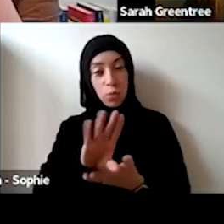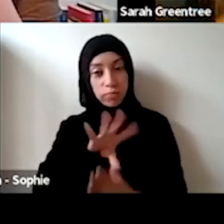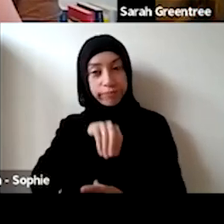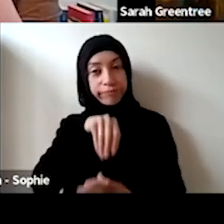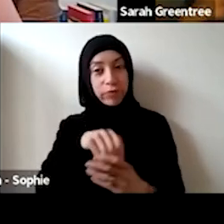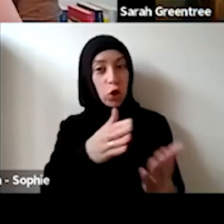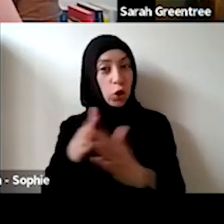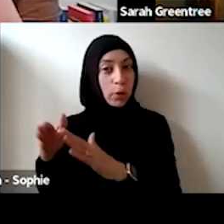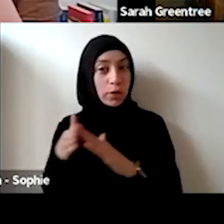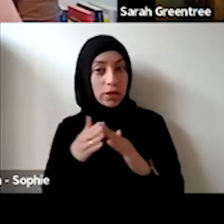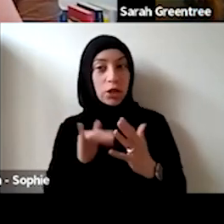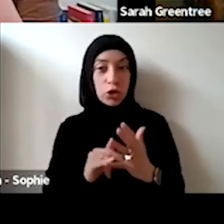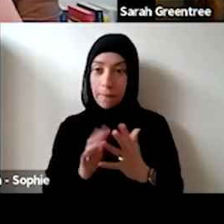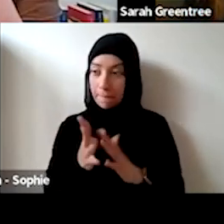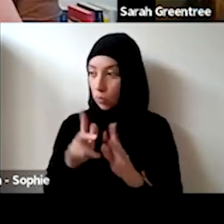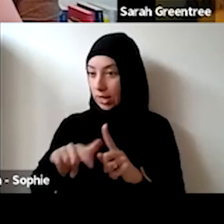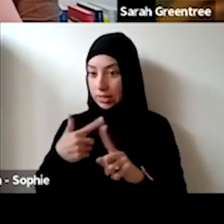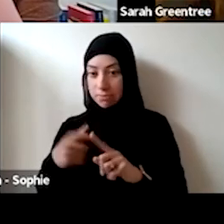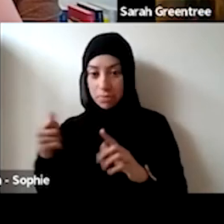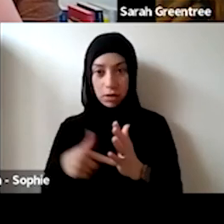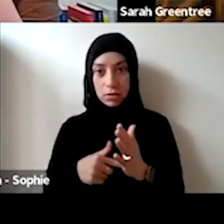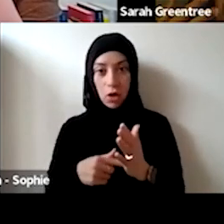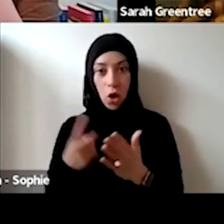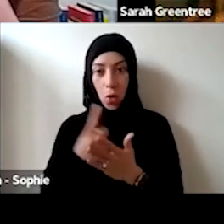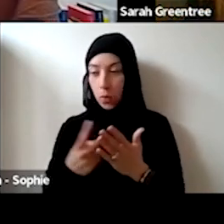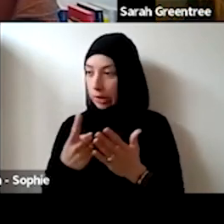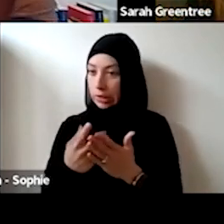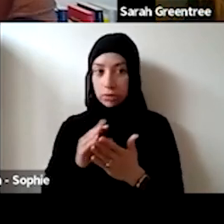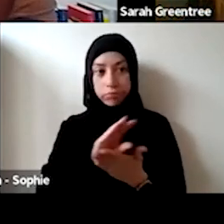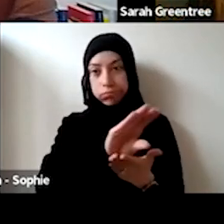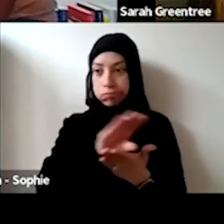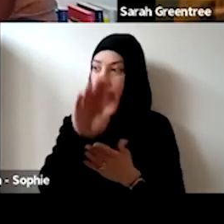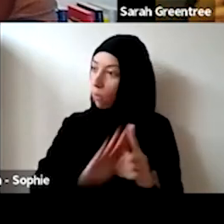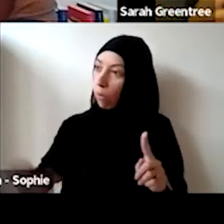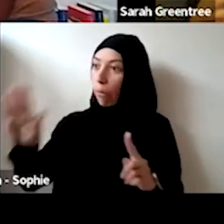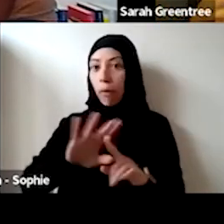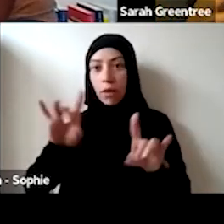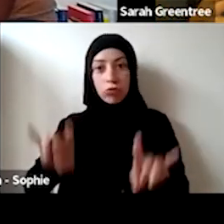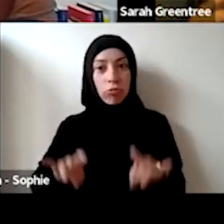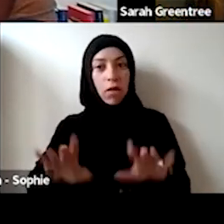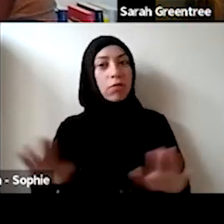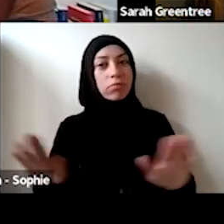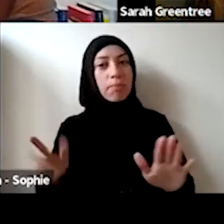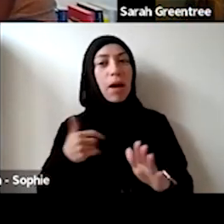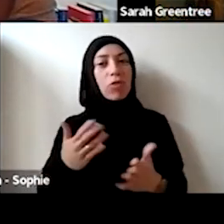the expectation there would not necessarily be that they serve the whole of the country in any way. we do invest into community organisations, But that they are really focused on their community or the organ.